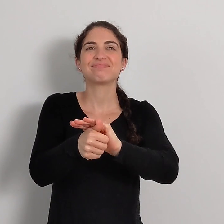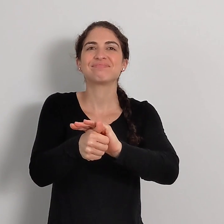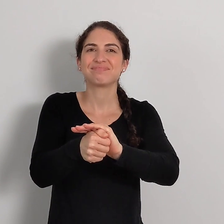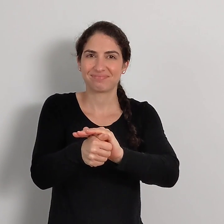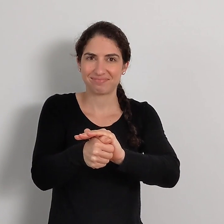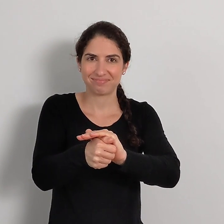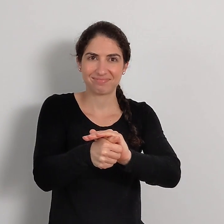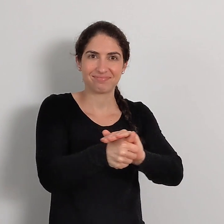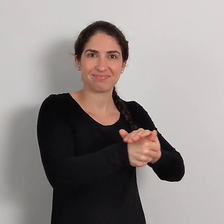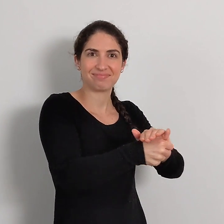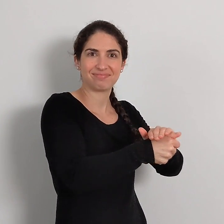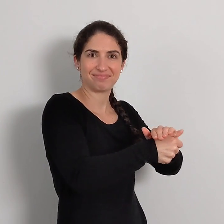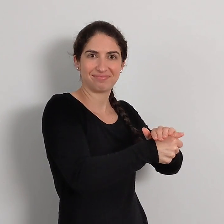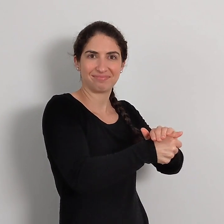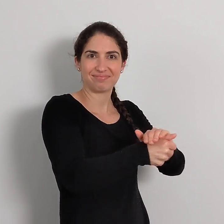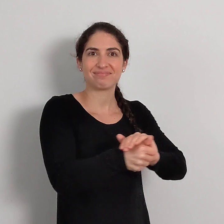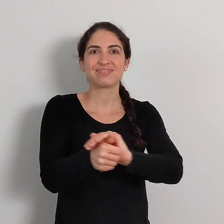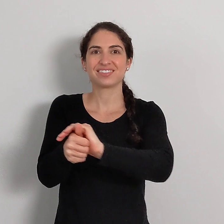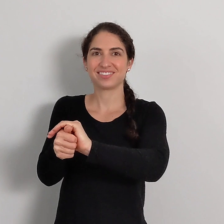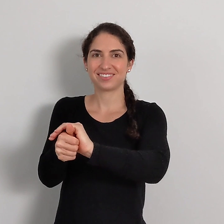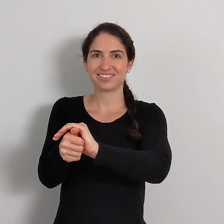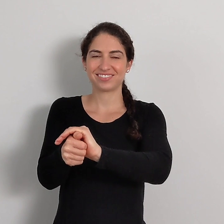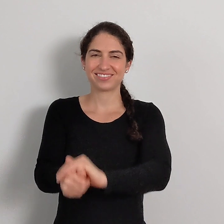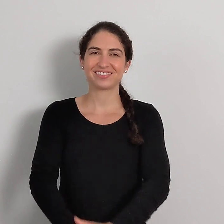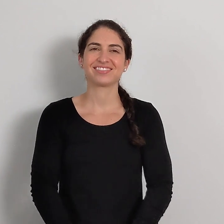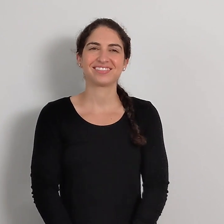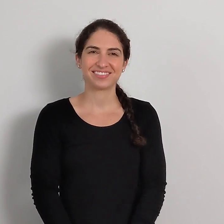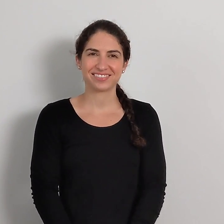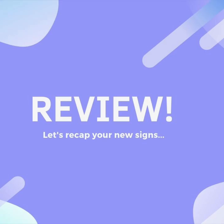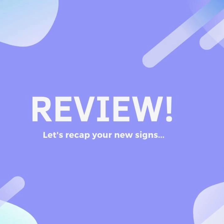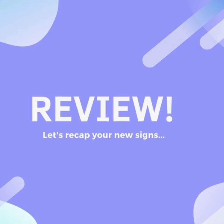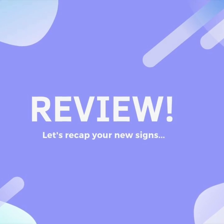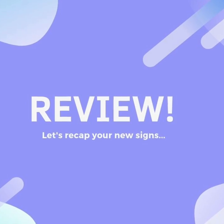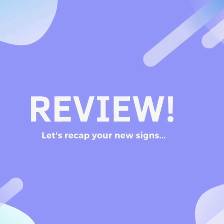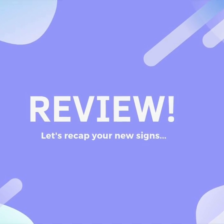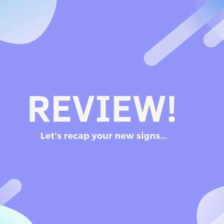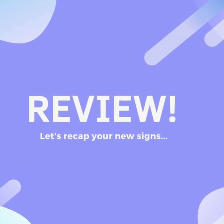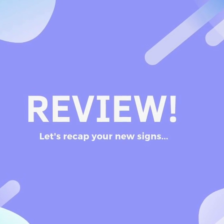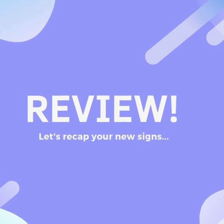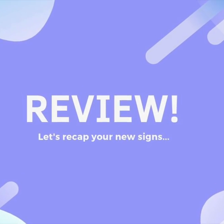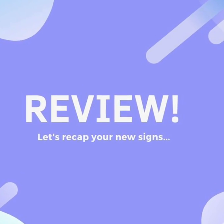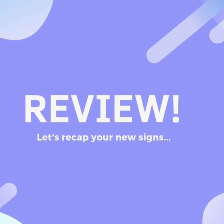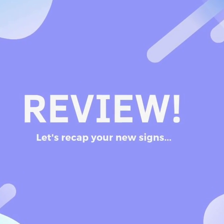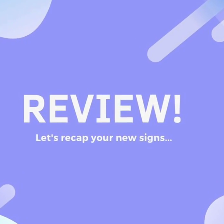TURTLE , in general. TURTLE Let's review.